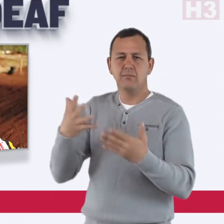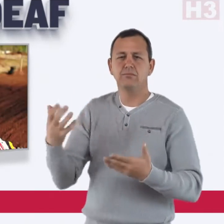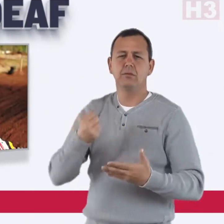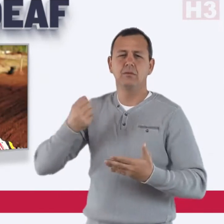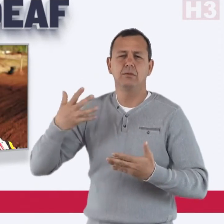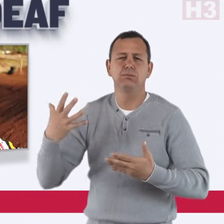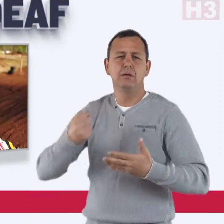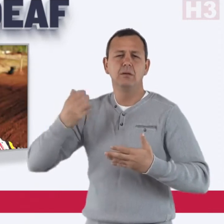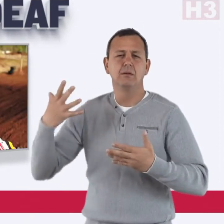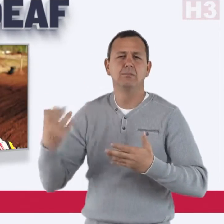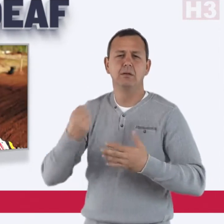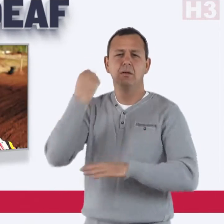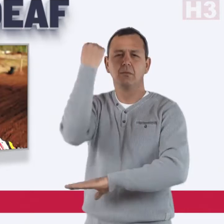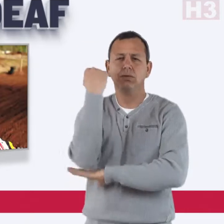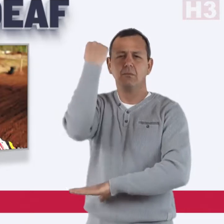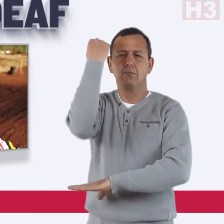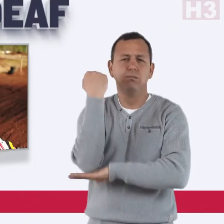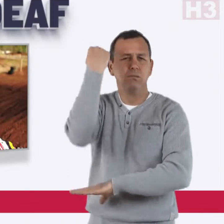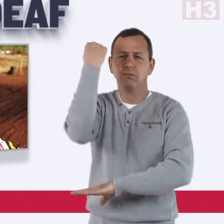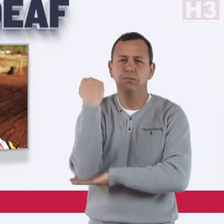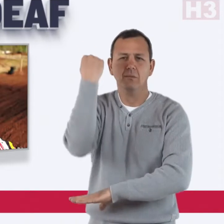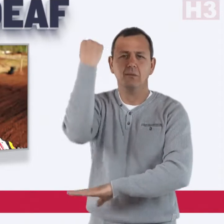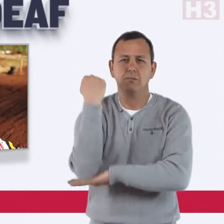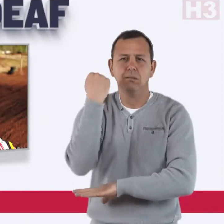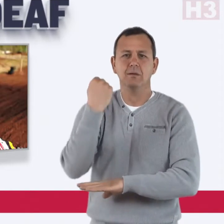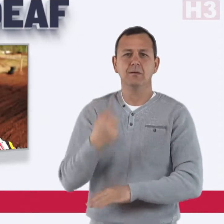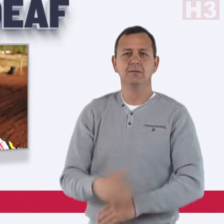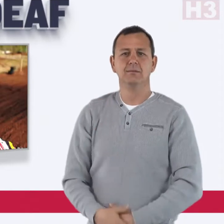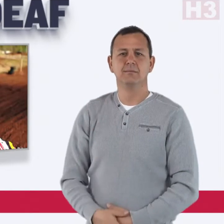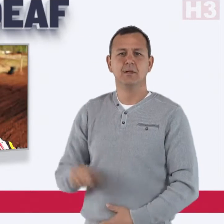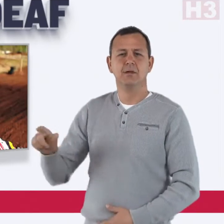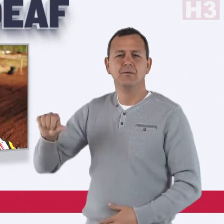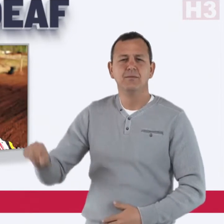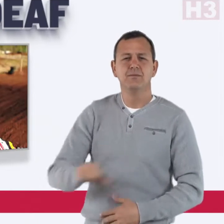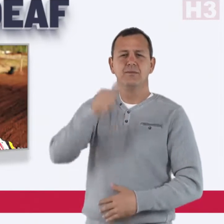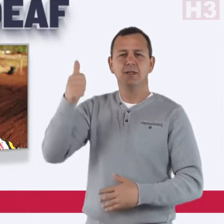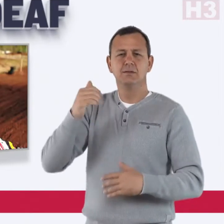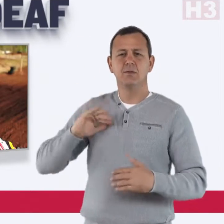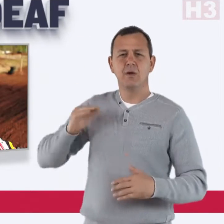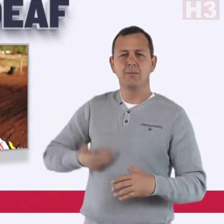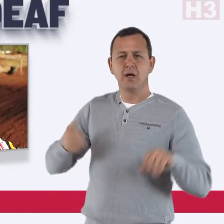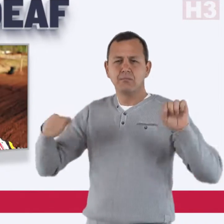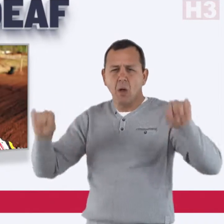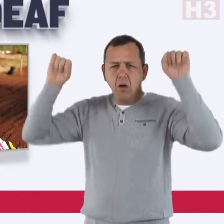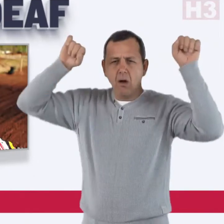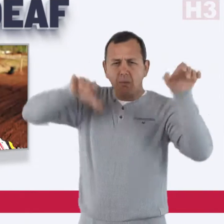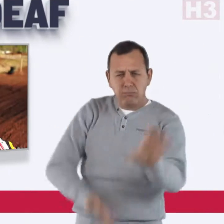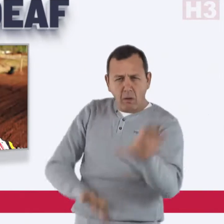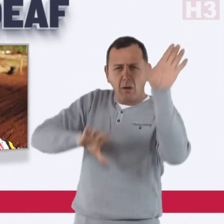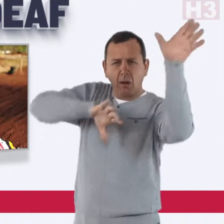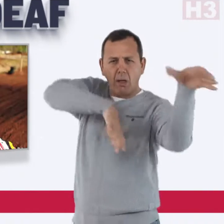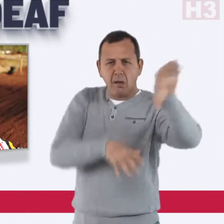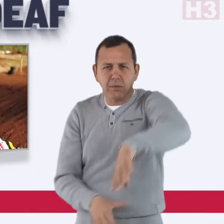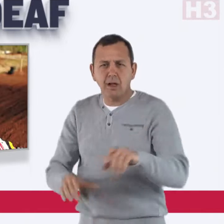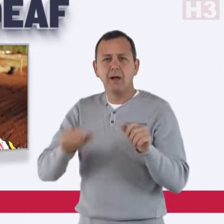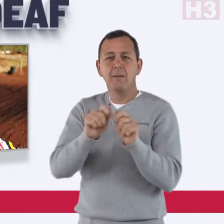many records. She became the first female motocross racer to be on the